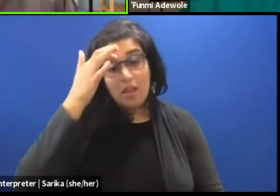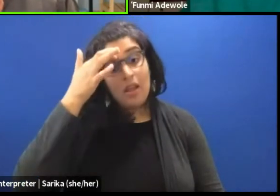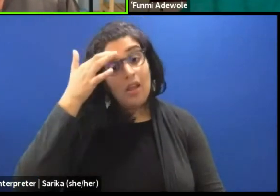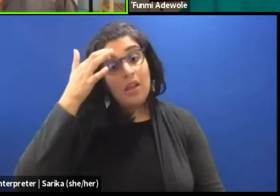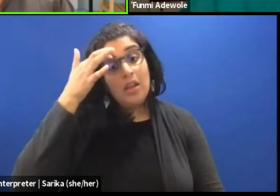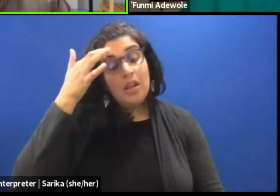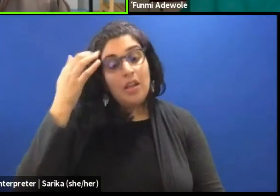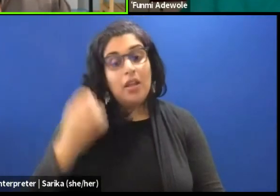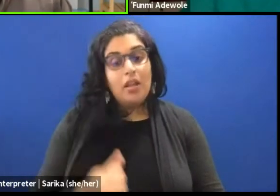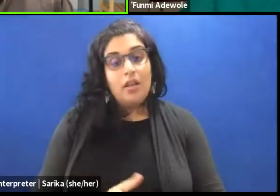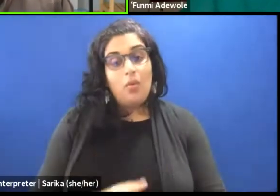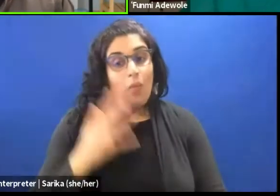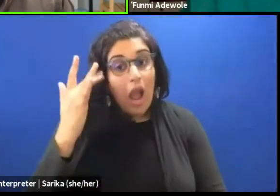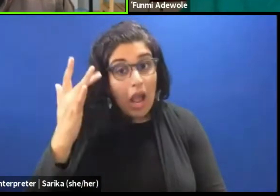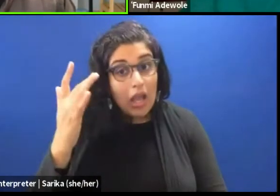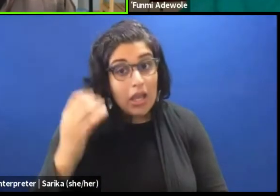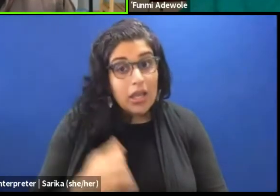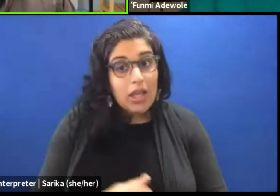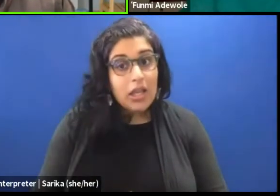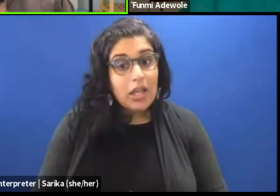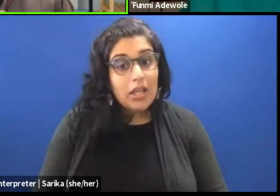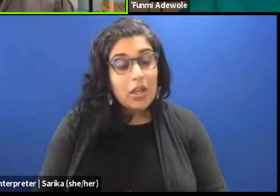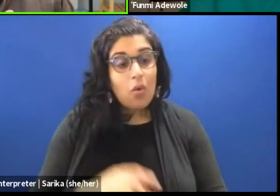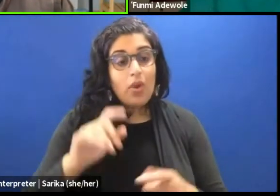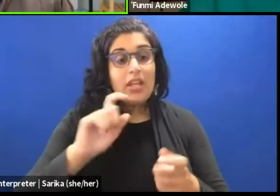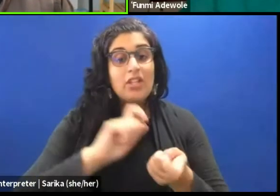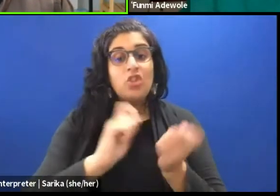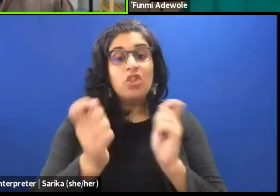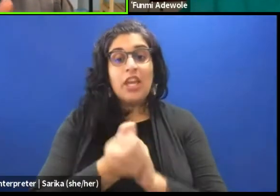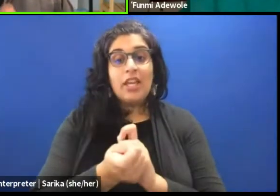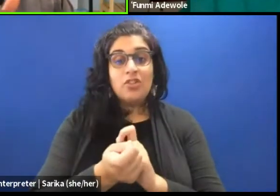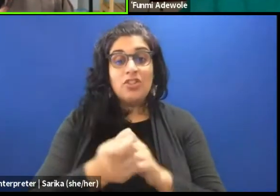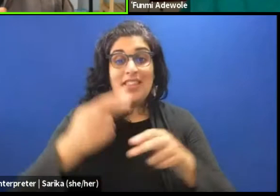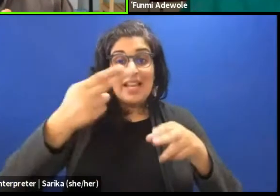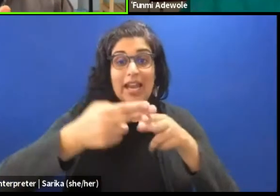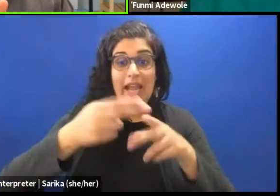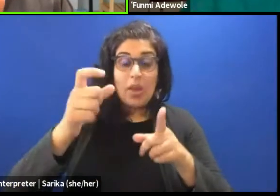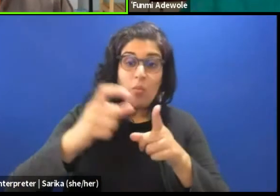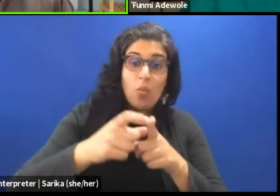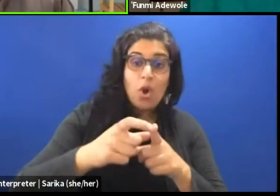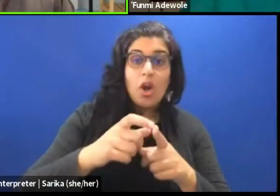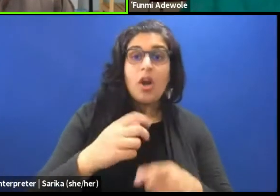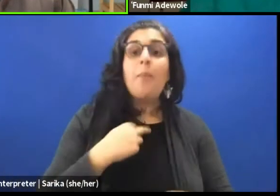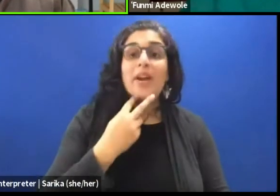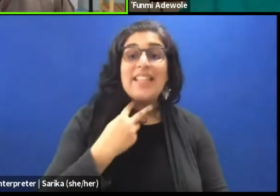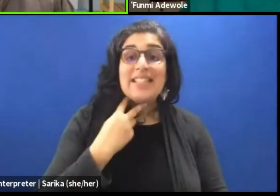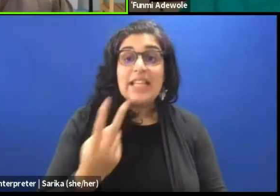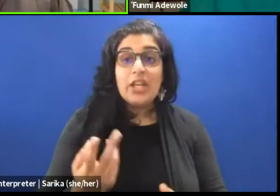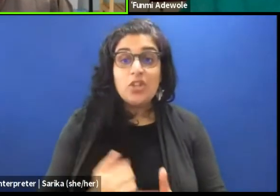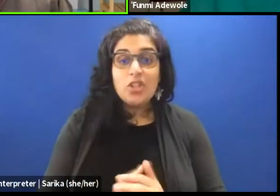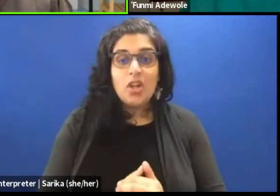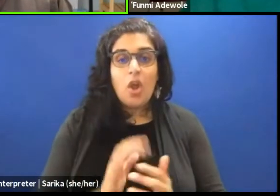is that if we change the pronunciation of this name, of this particular world, we've changed a history.